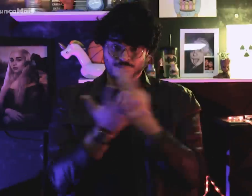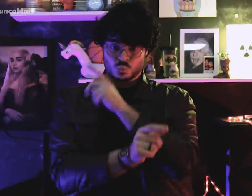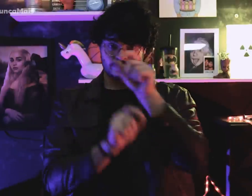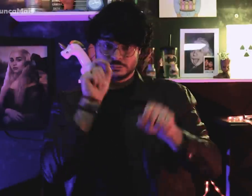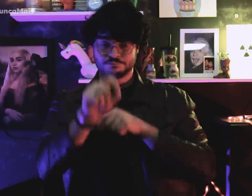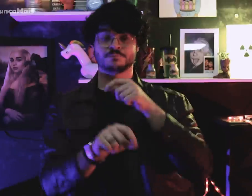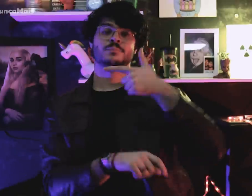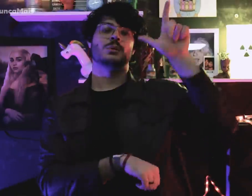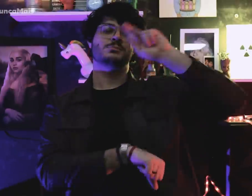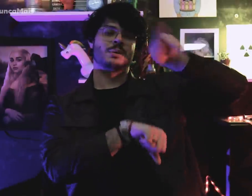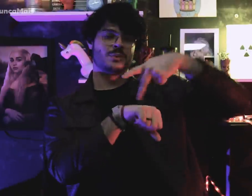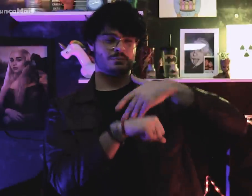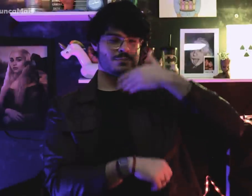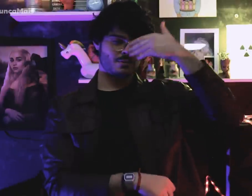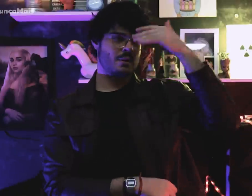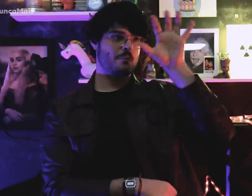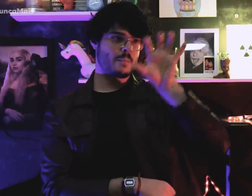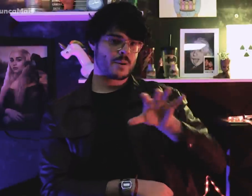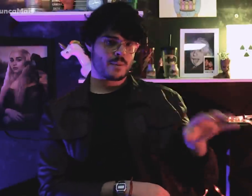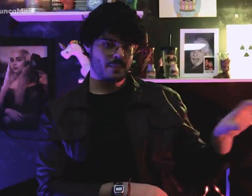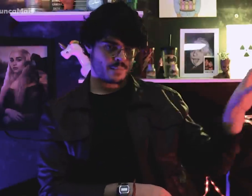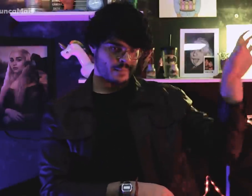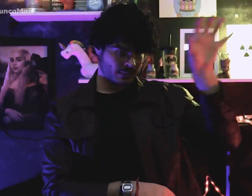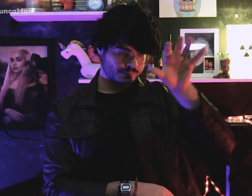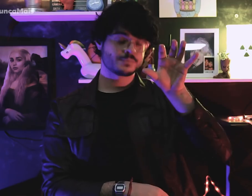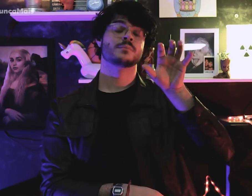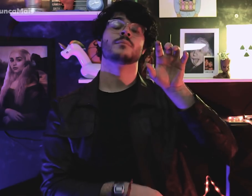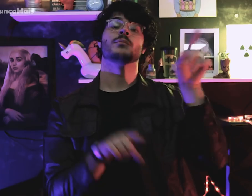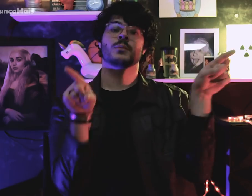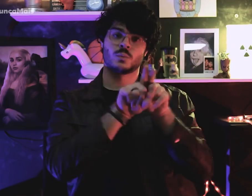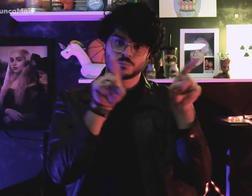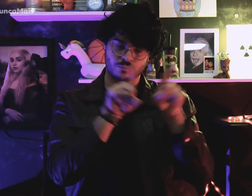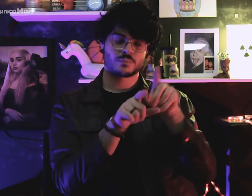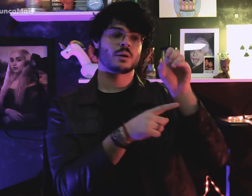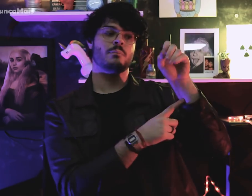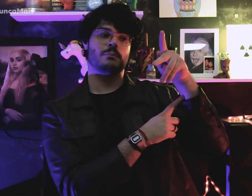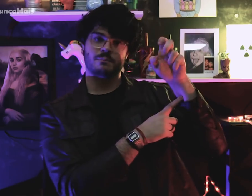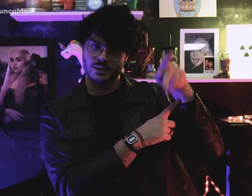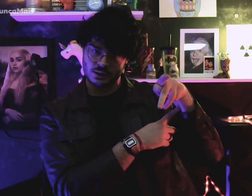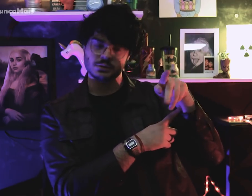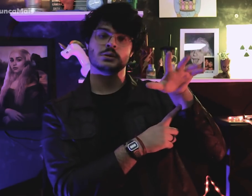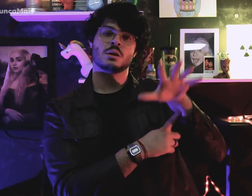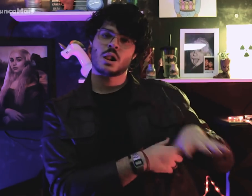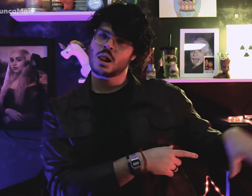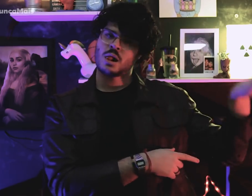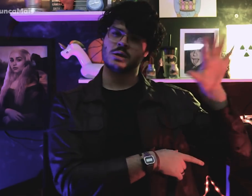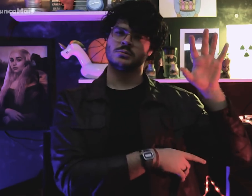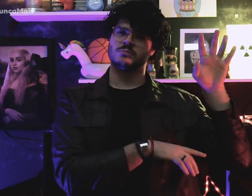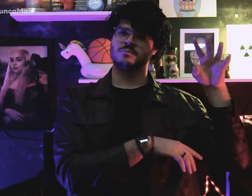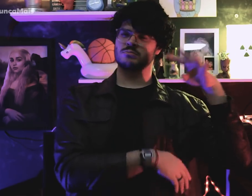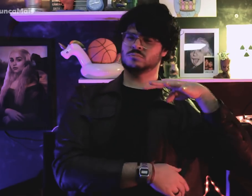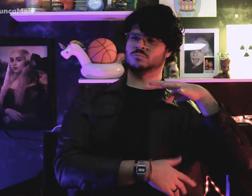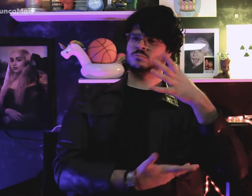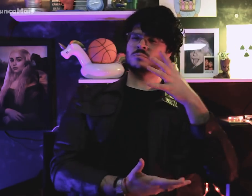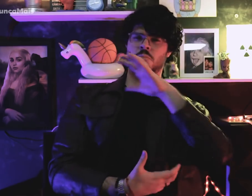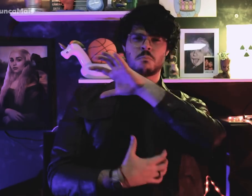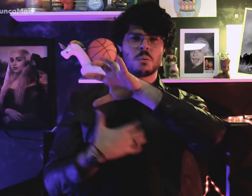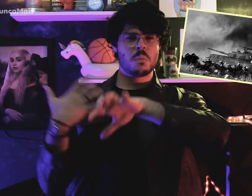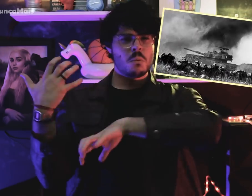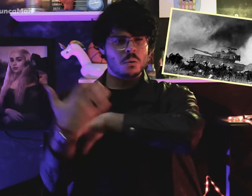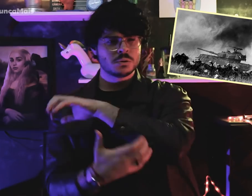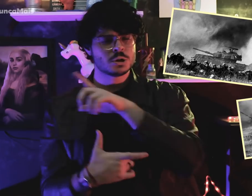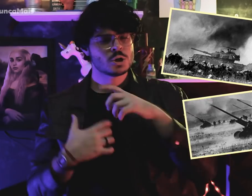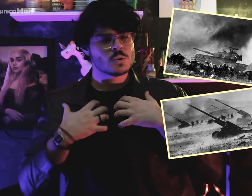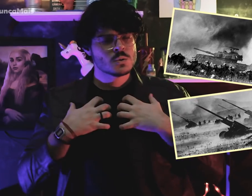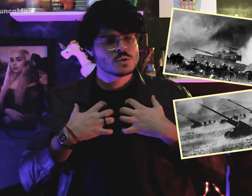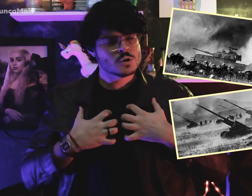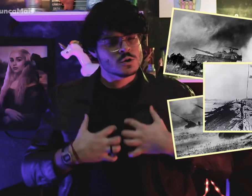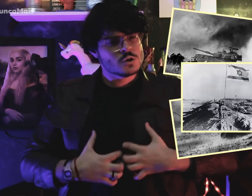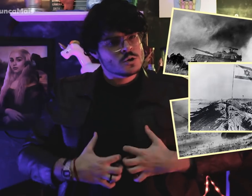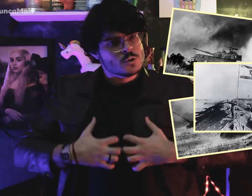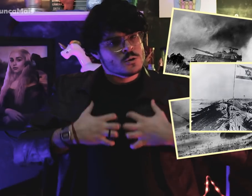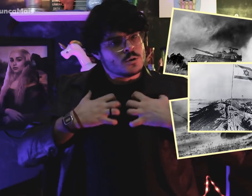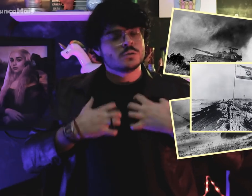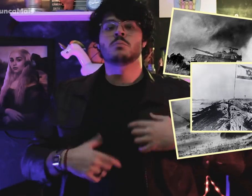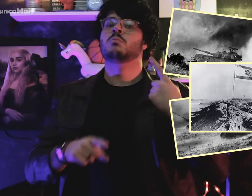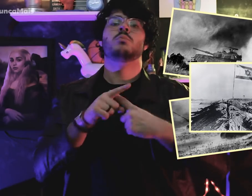Essa guerra irritou os países árabes e a OPEP